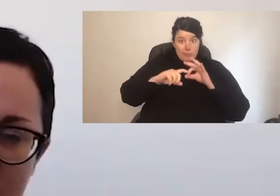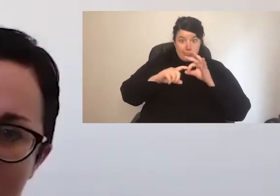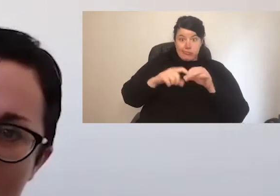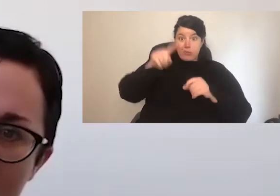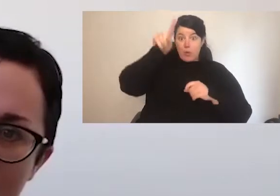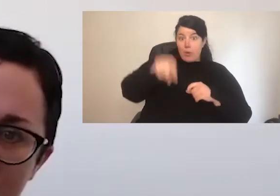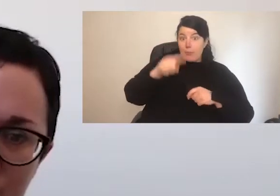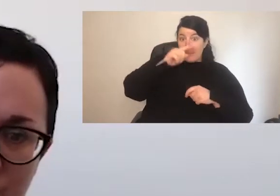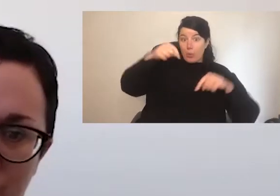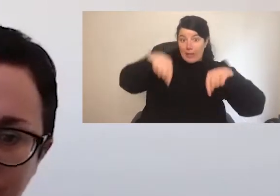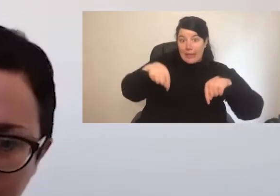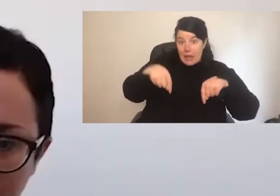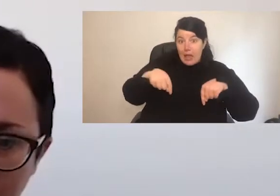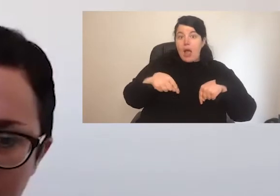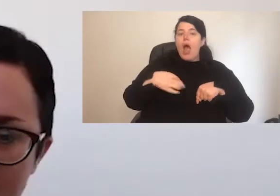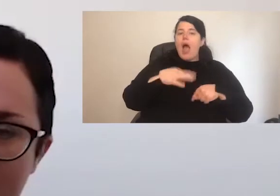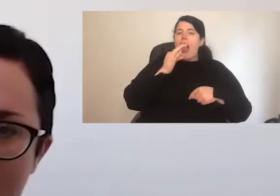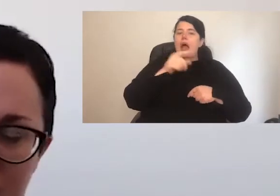I'd ask you to take a look at the